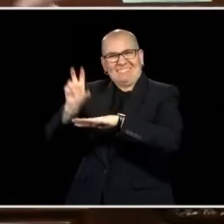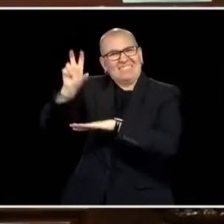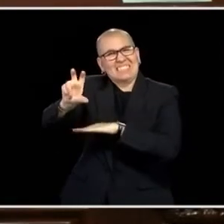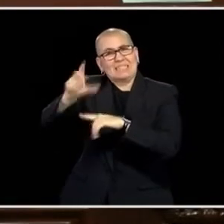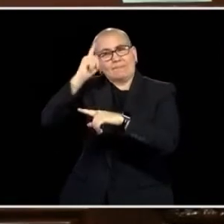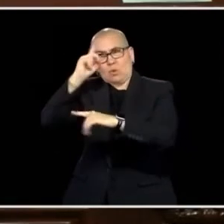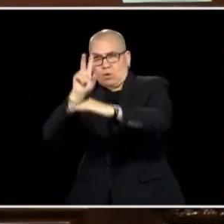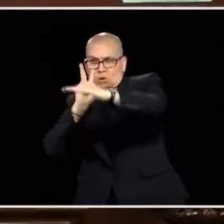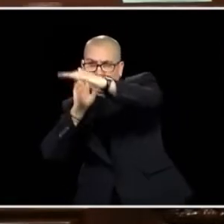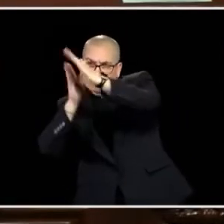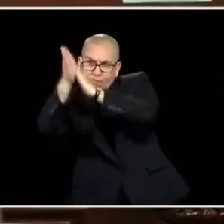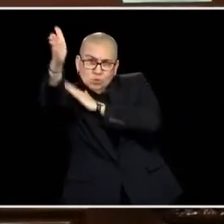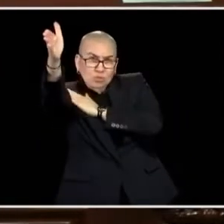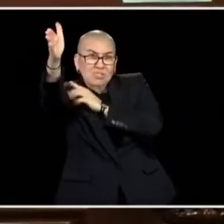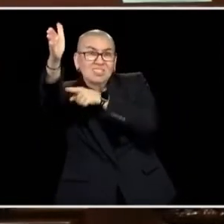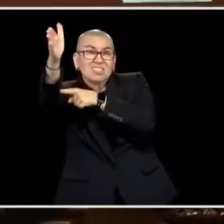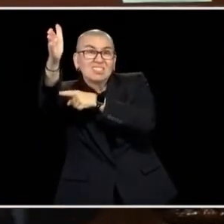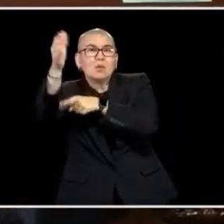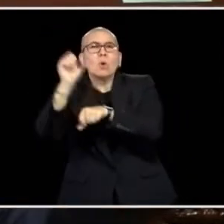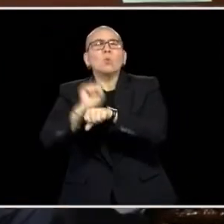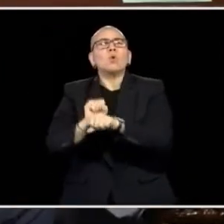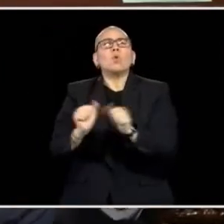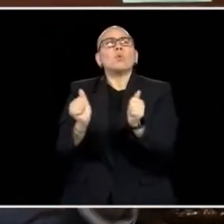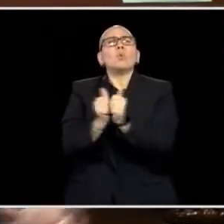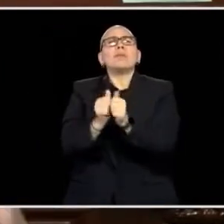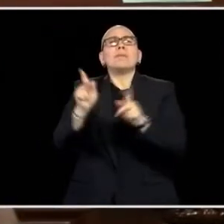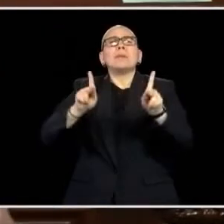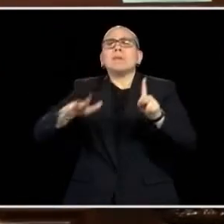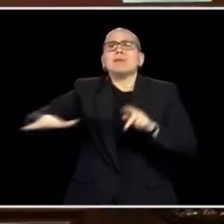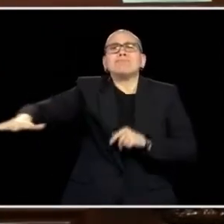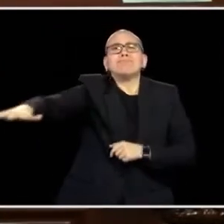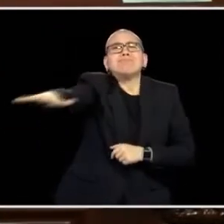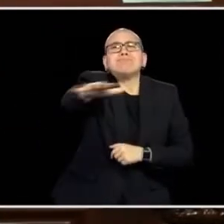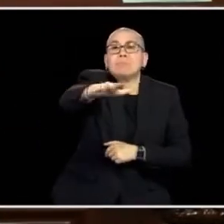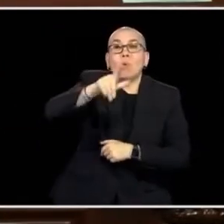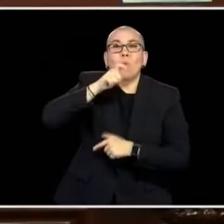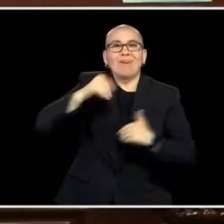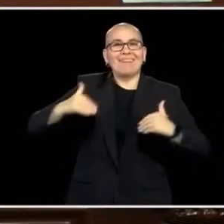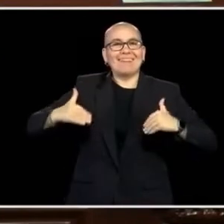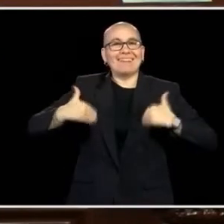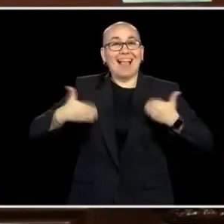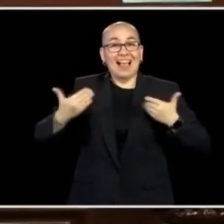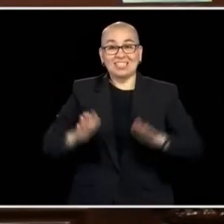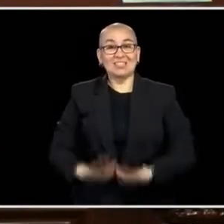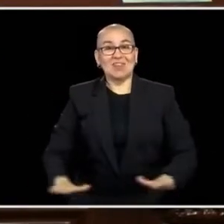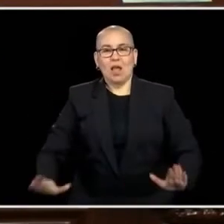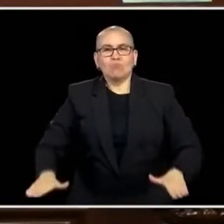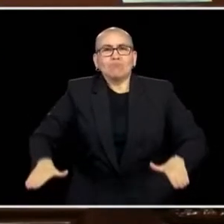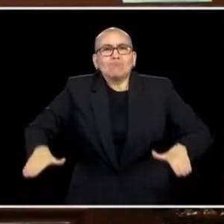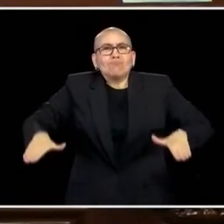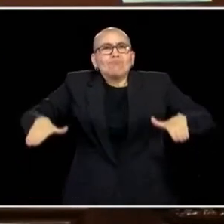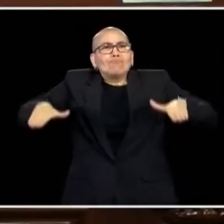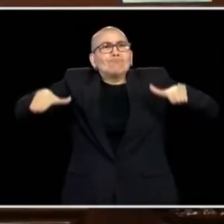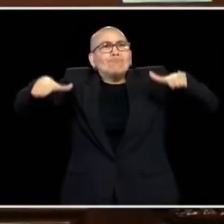FUTURE, WHAT WE NEED. THAT FUTURE WORKFORCE. WHAT FUTURE GENERATIONS ARE GOING TO NEED TO MAKE MINNESOTA THE BEST STATE IN